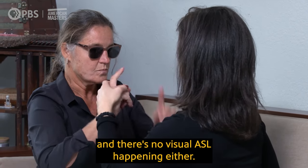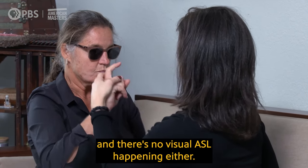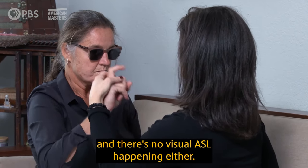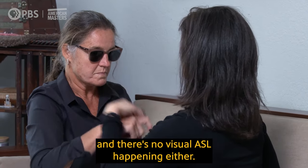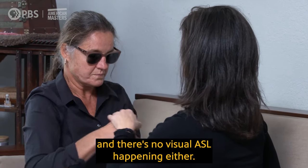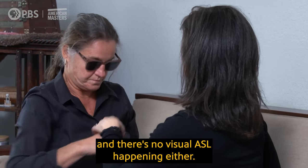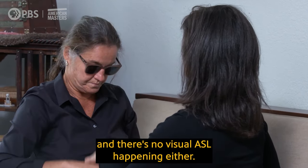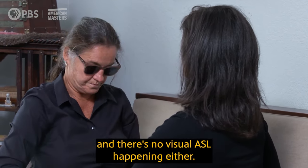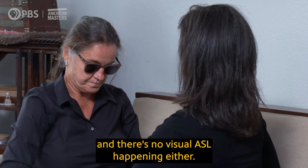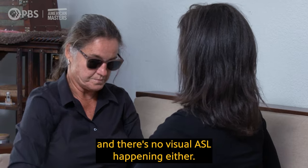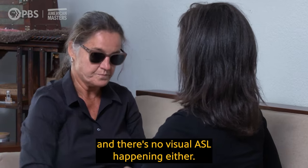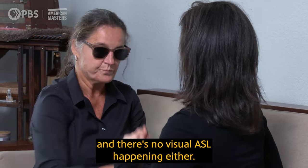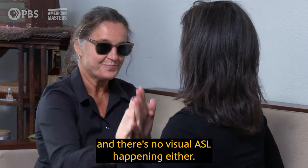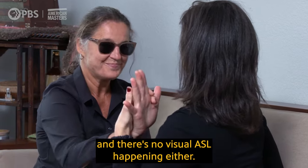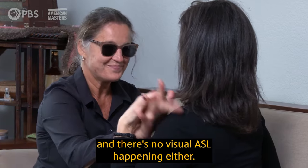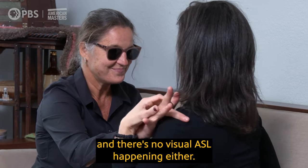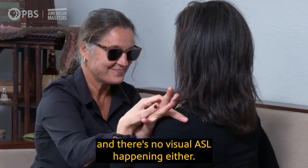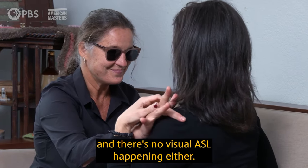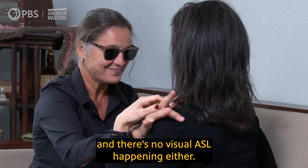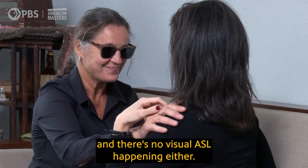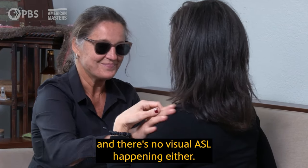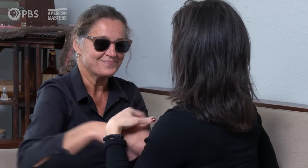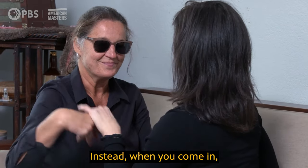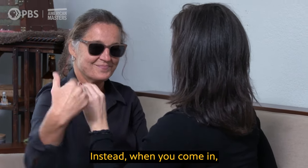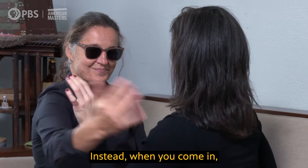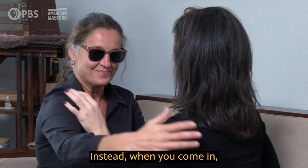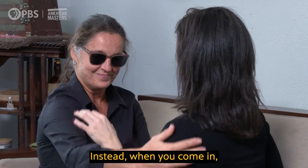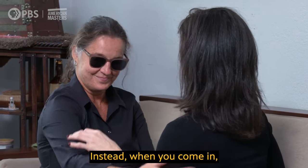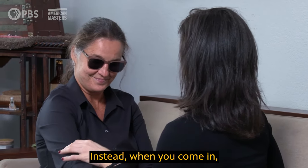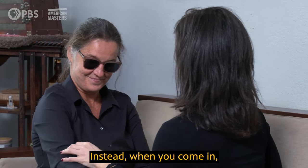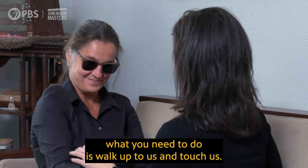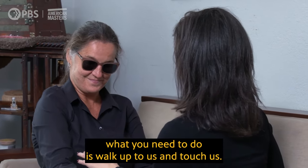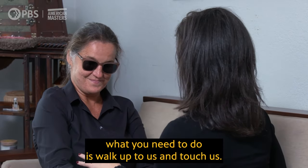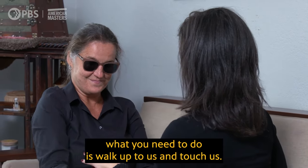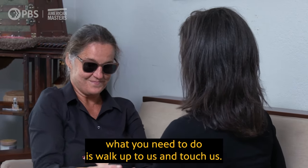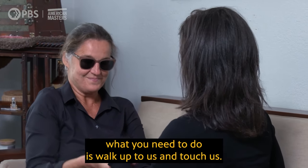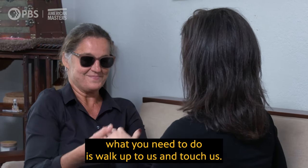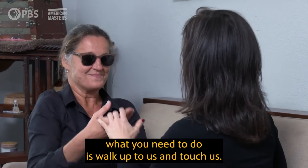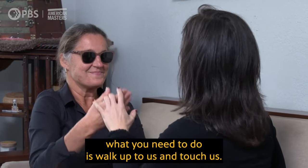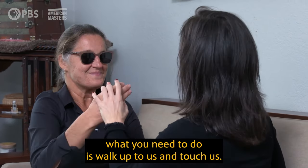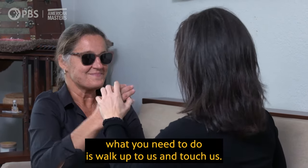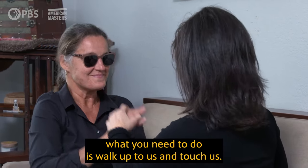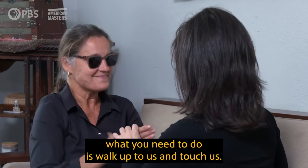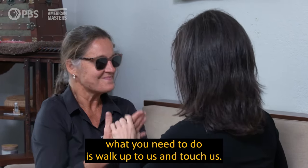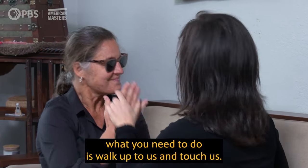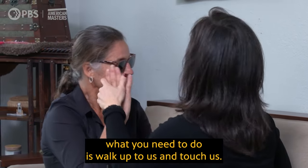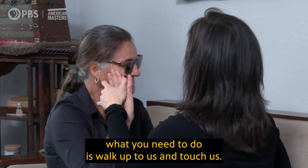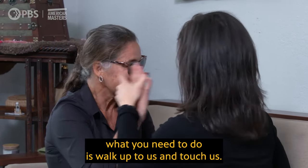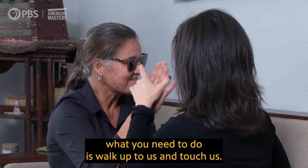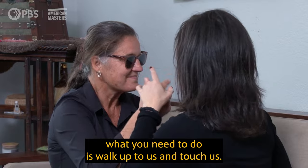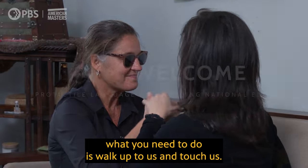and there's no visual ASL happening either. Instead, when you come in, what you need to do is walk up to us and touch us.